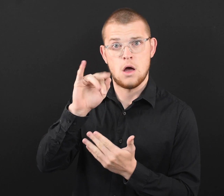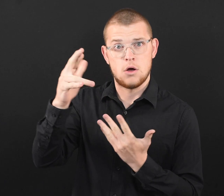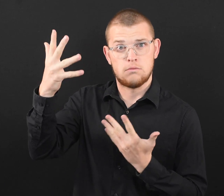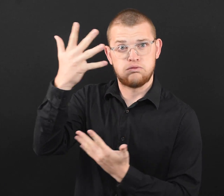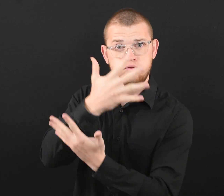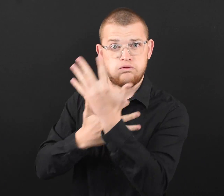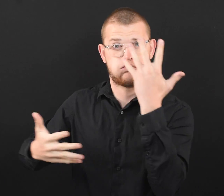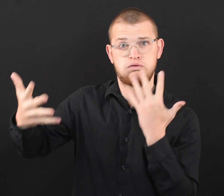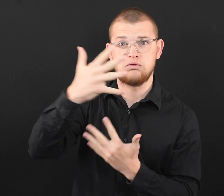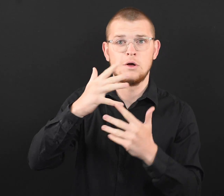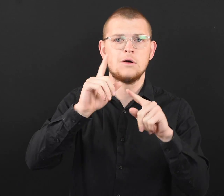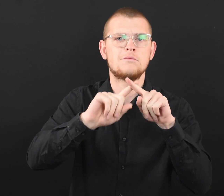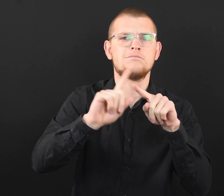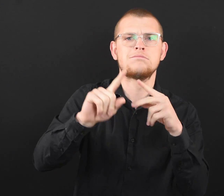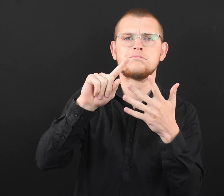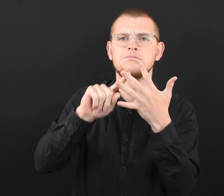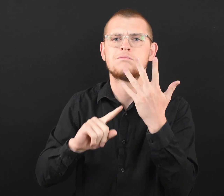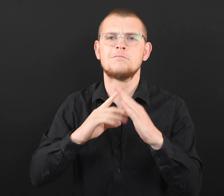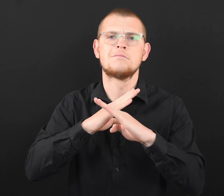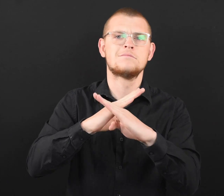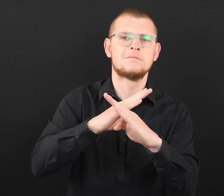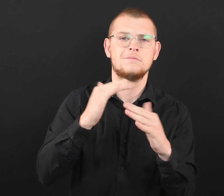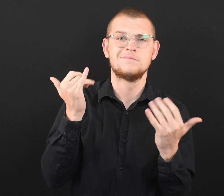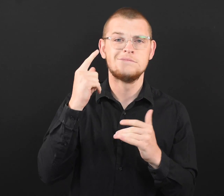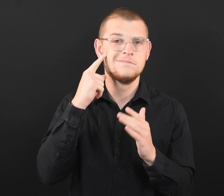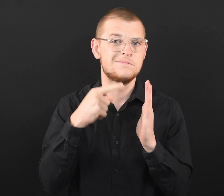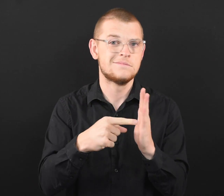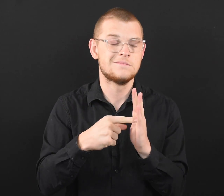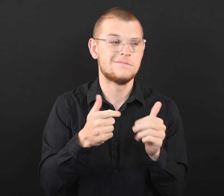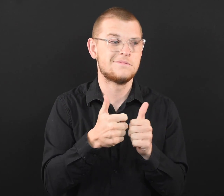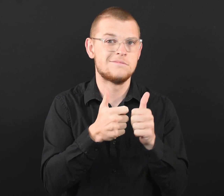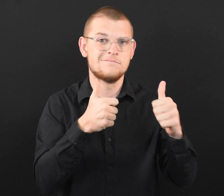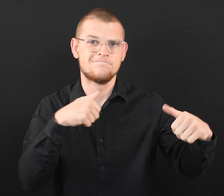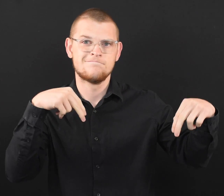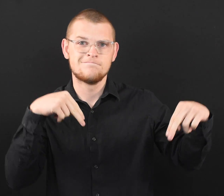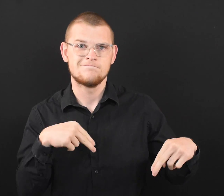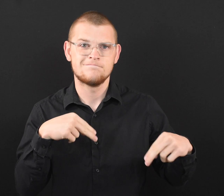in the air in your home. Good ventilation, along with other preventive actions, like